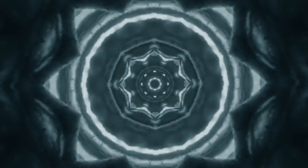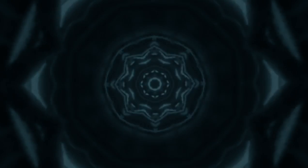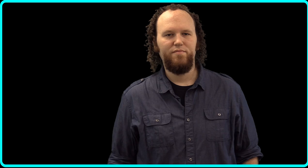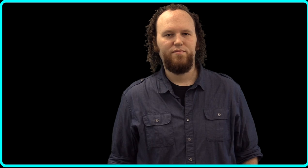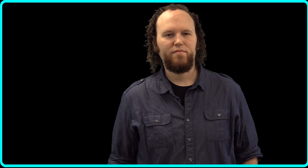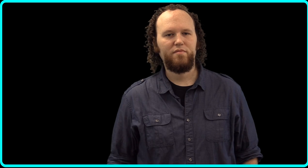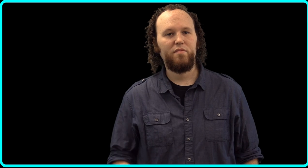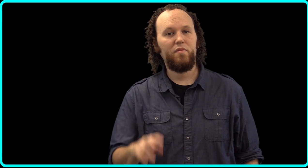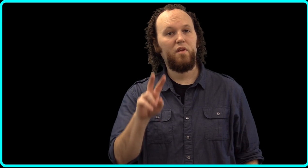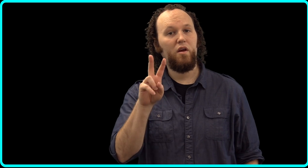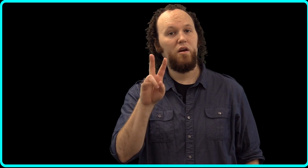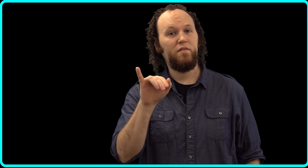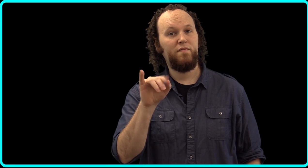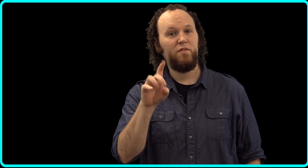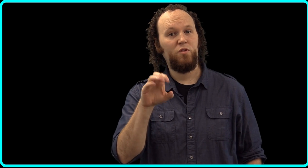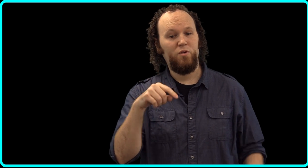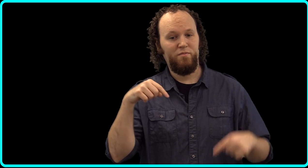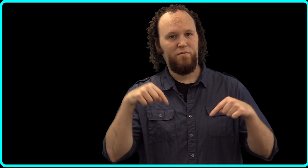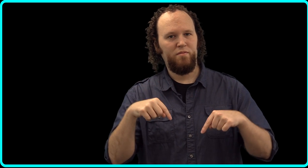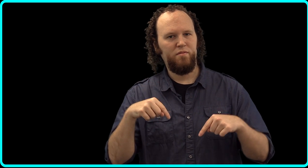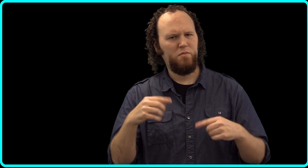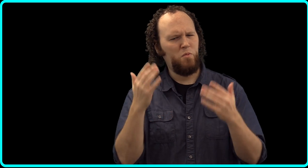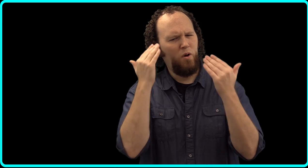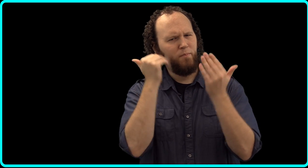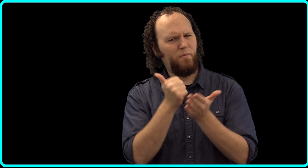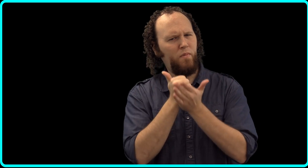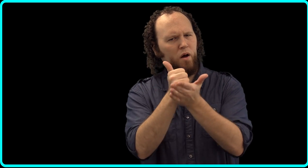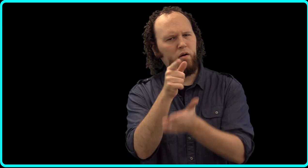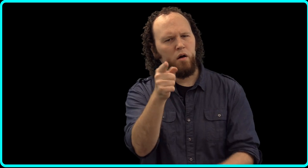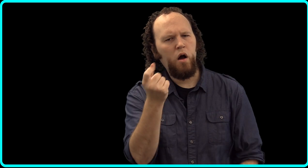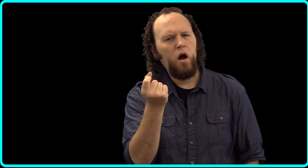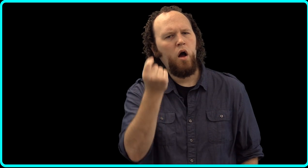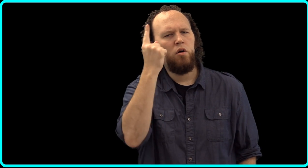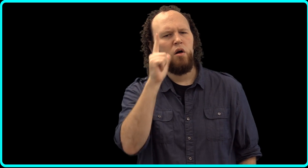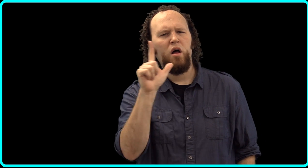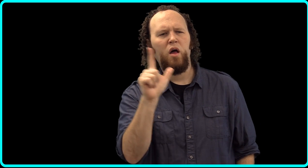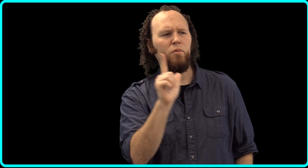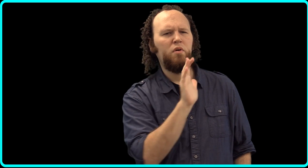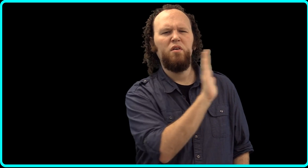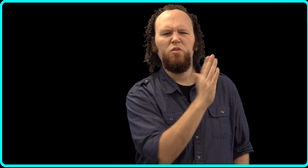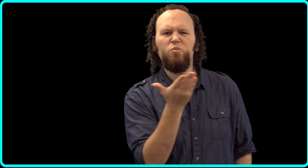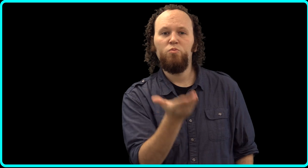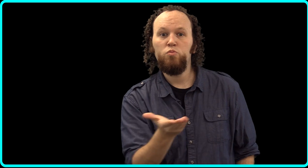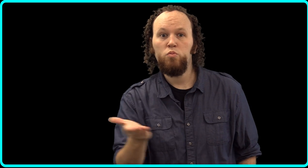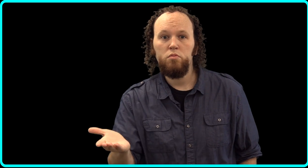We hope this video has helped you learn more about the Library's resources.